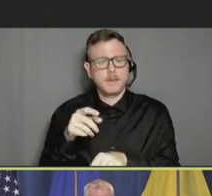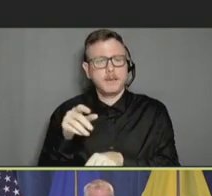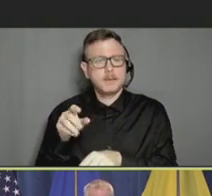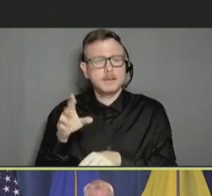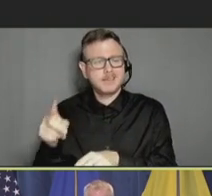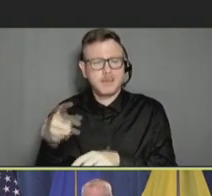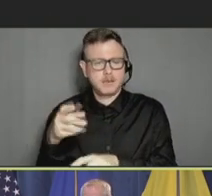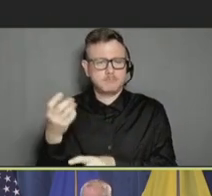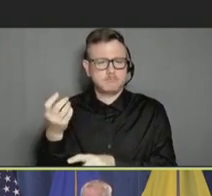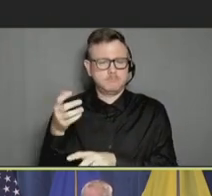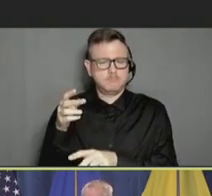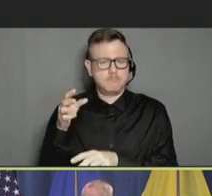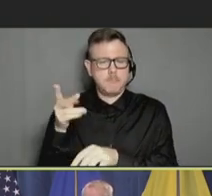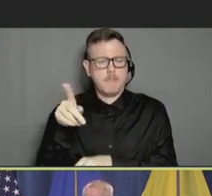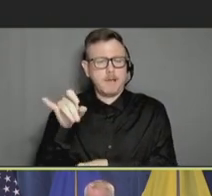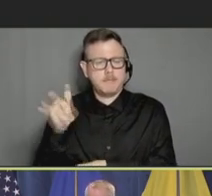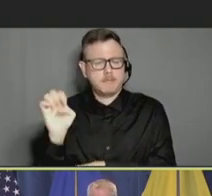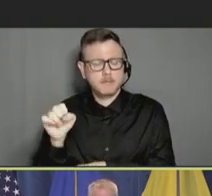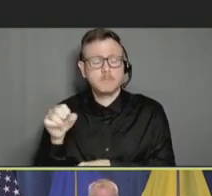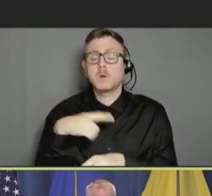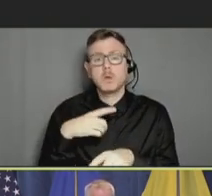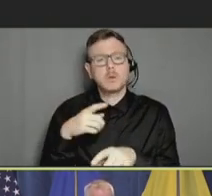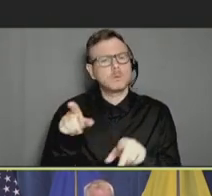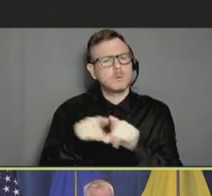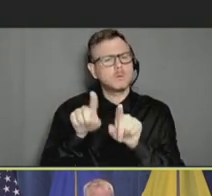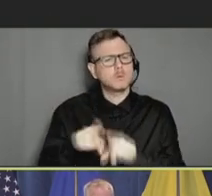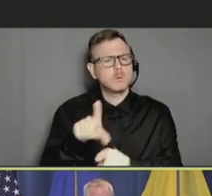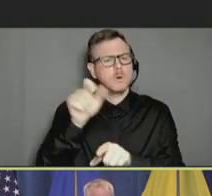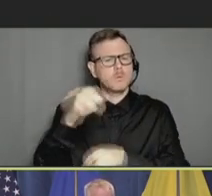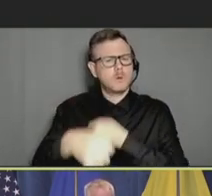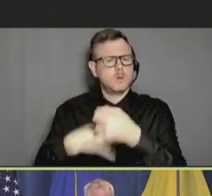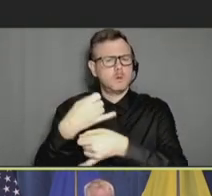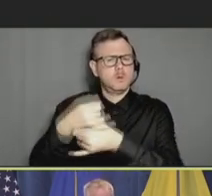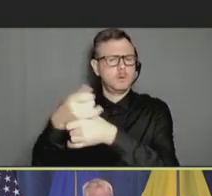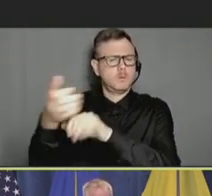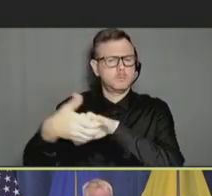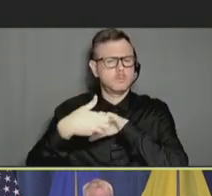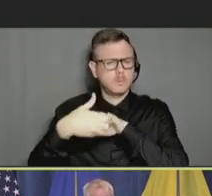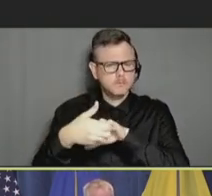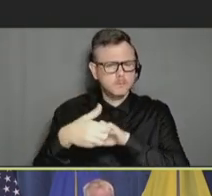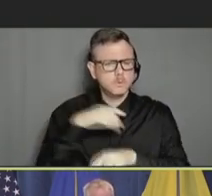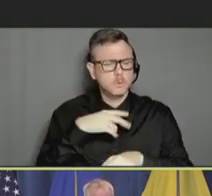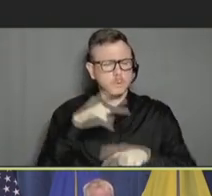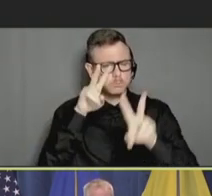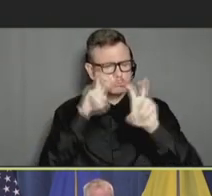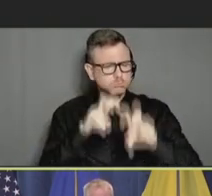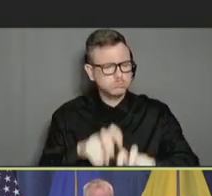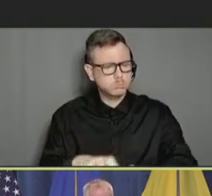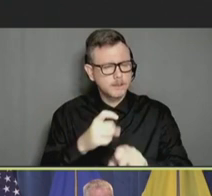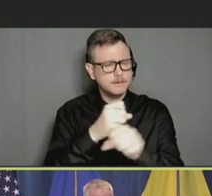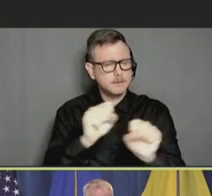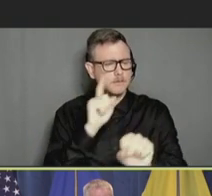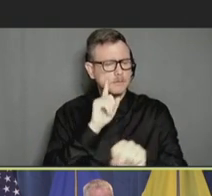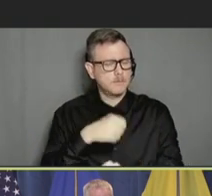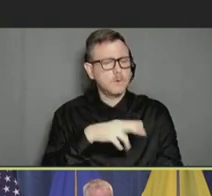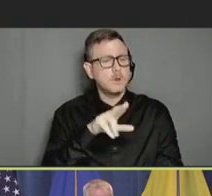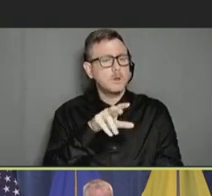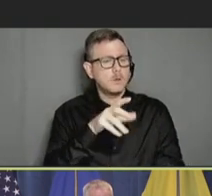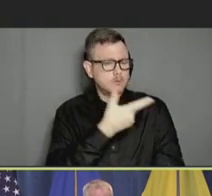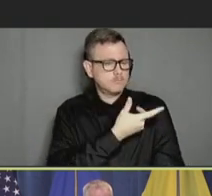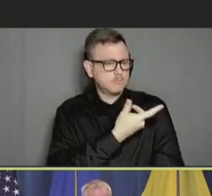partners to help in our work in evaluating the safety of the COVID-19 vaccines.